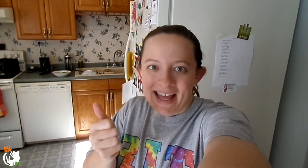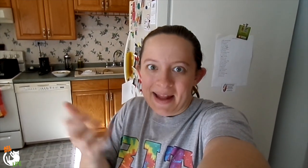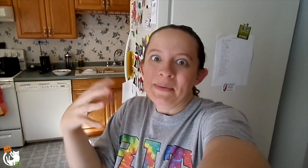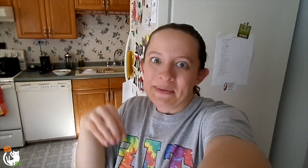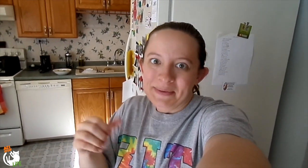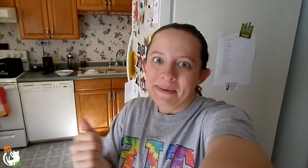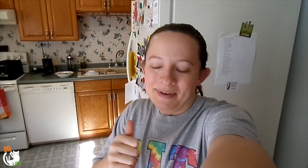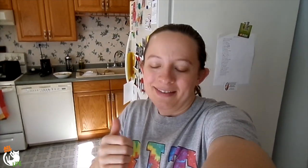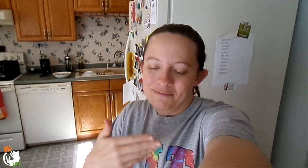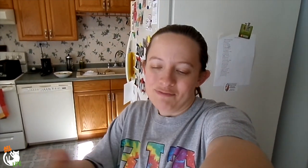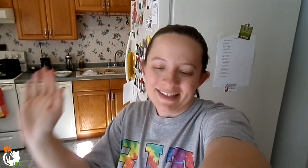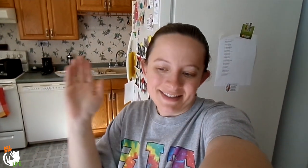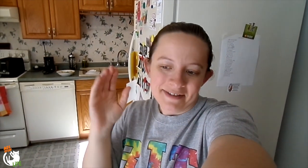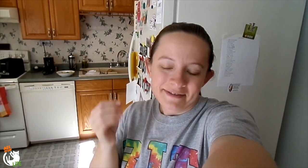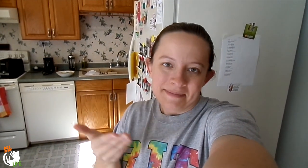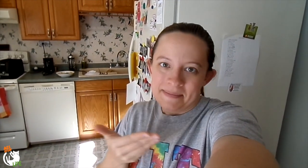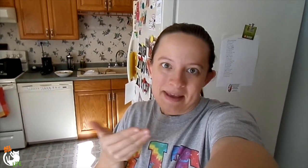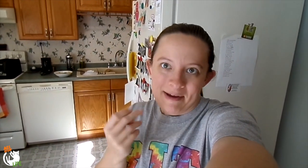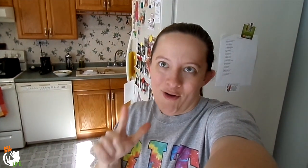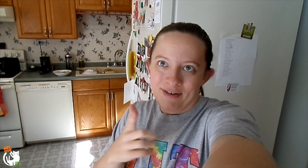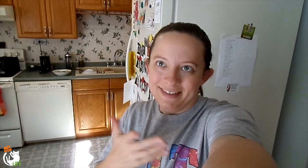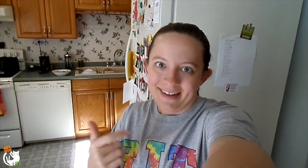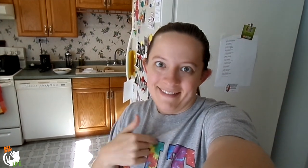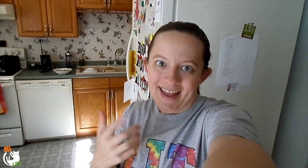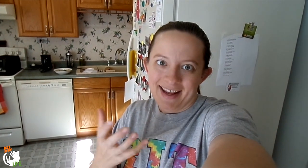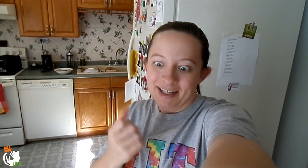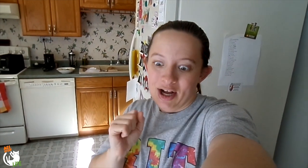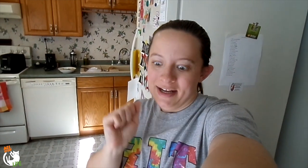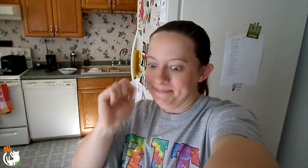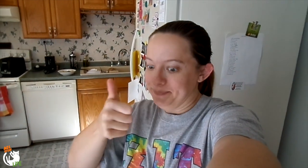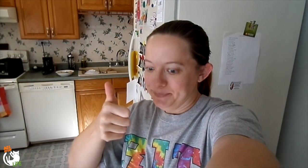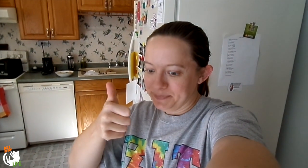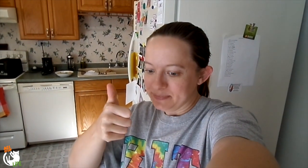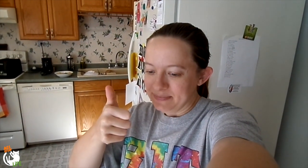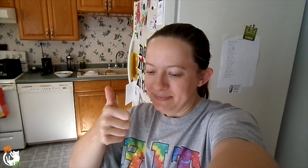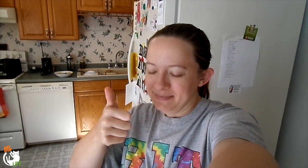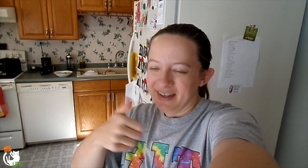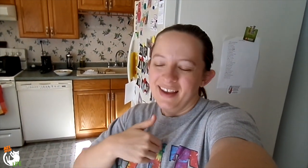If not I'll just include it with the rest of the baby haul stuff I got. Cool.